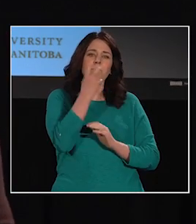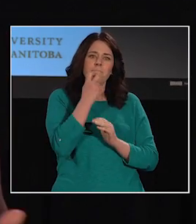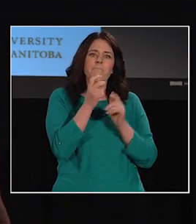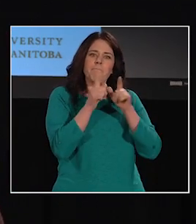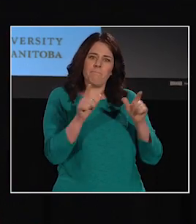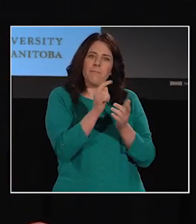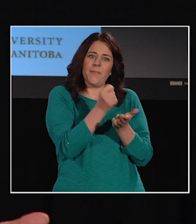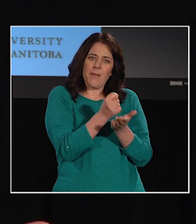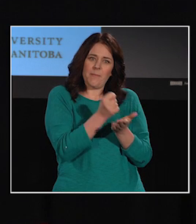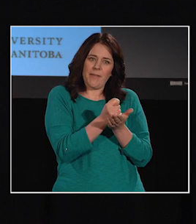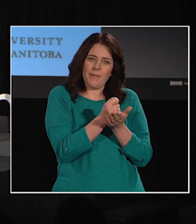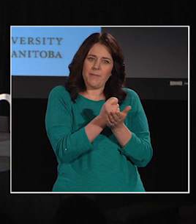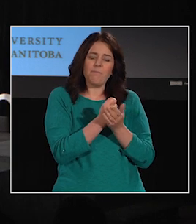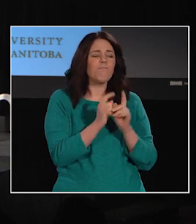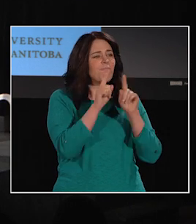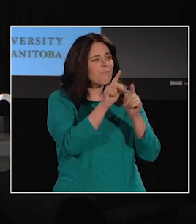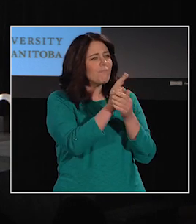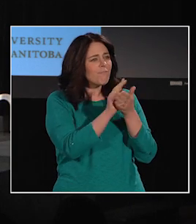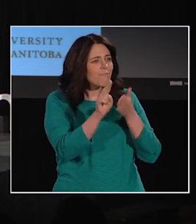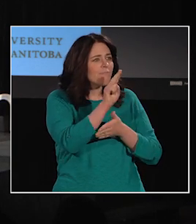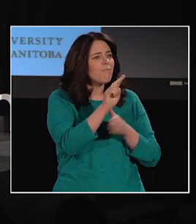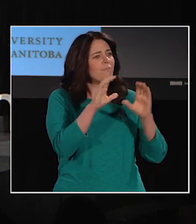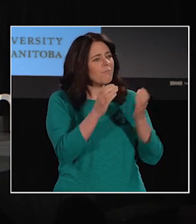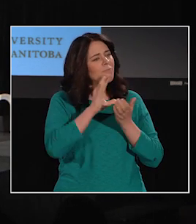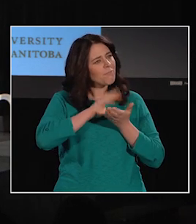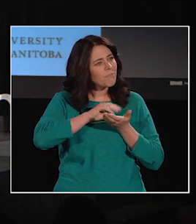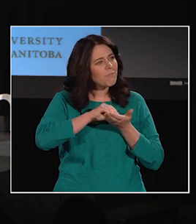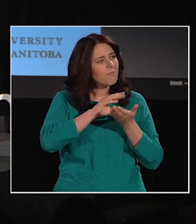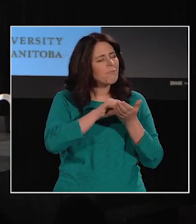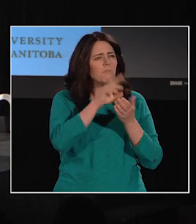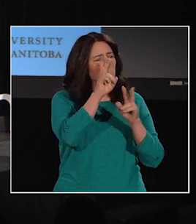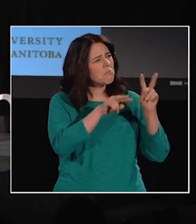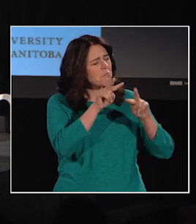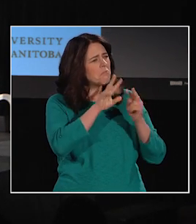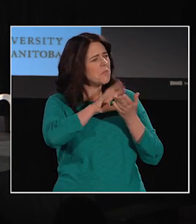In my university classes, the emphasis was on "fixing" the problem;